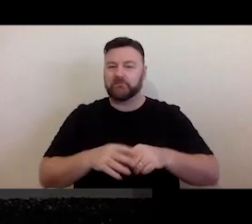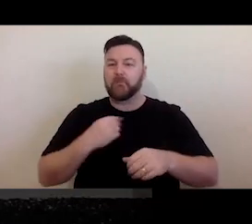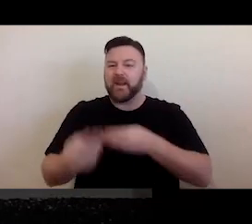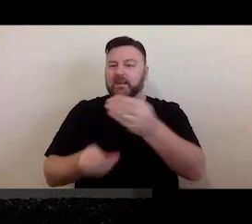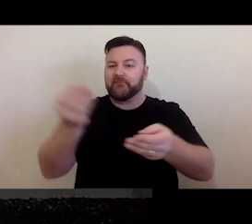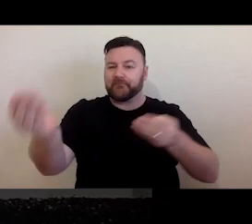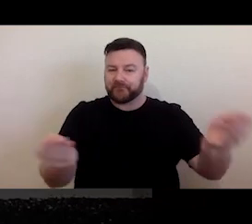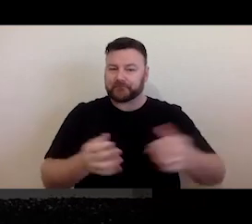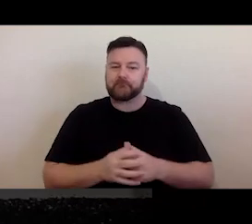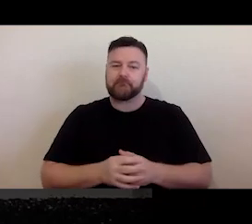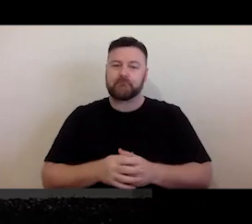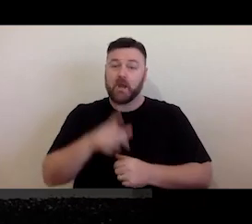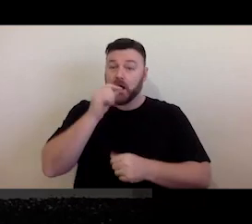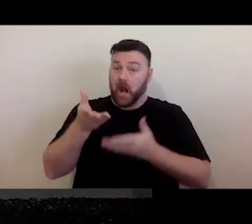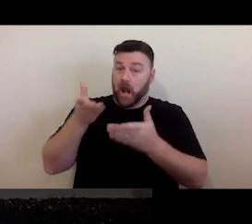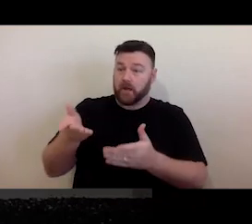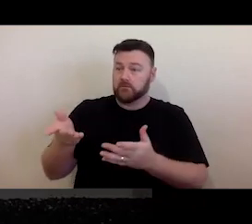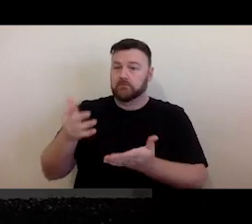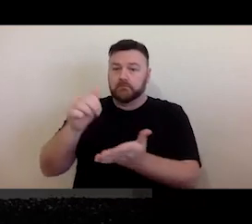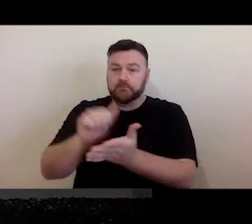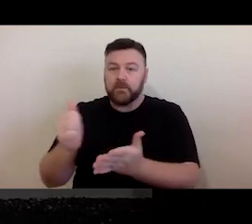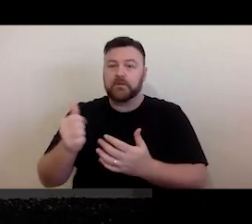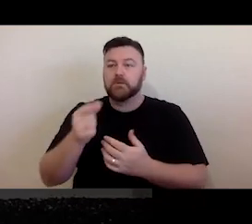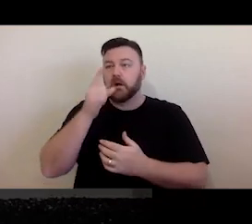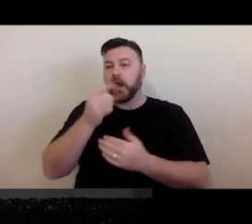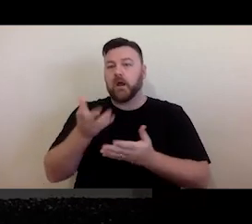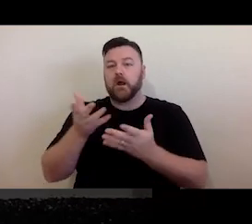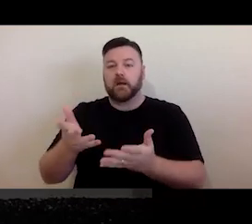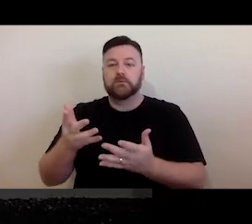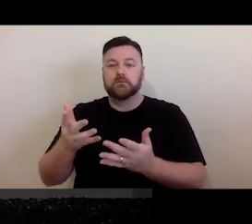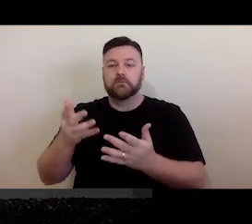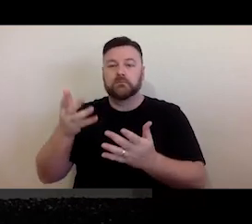first time, to perform it or adapt it in some cases. And so depending